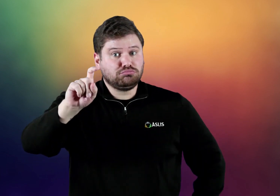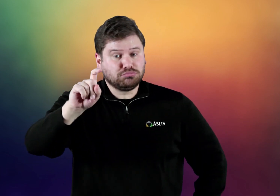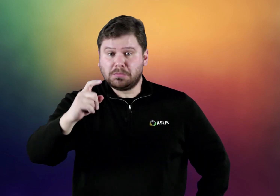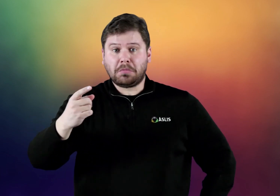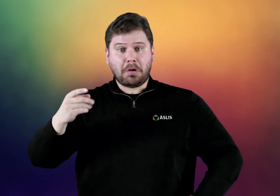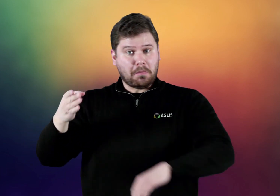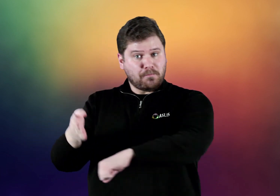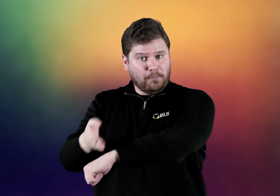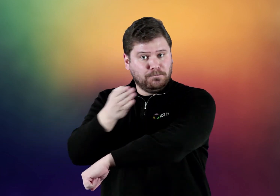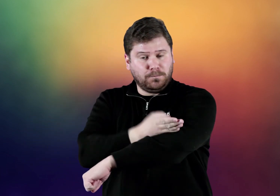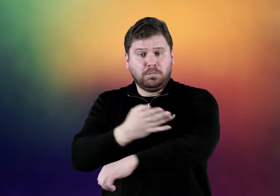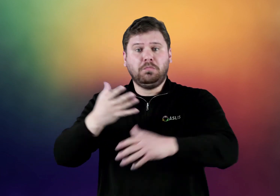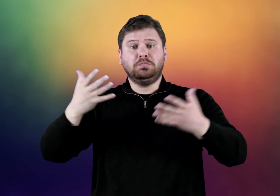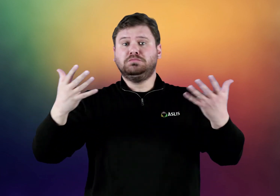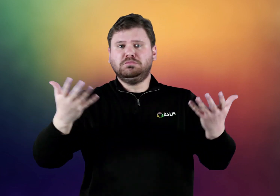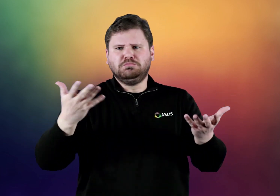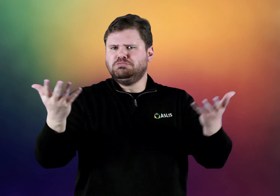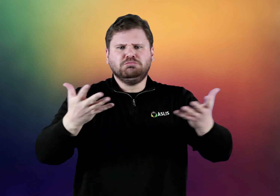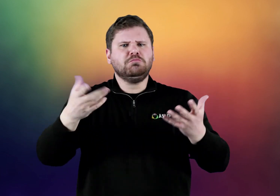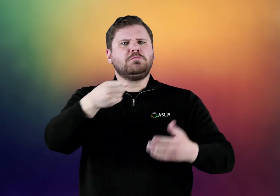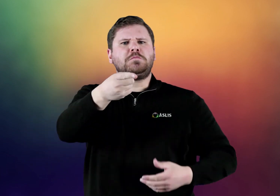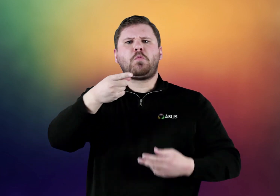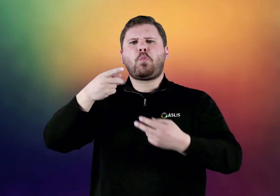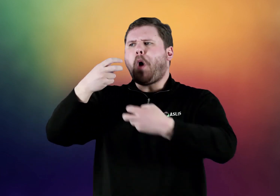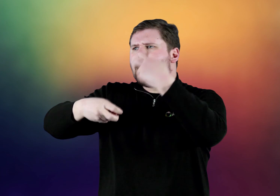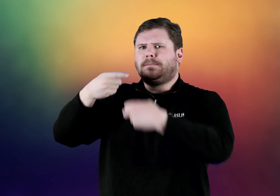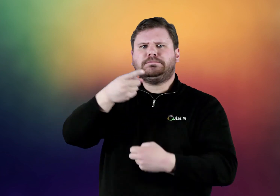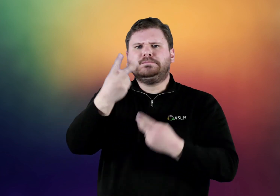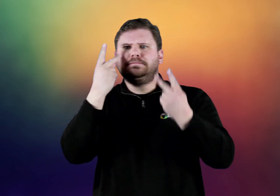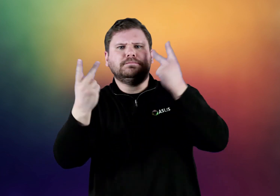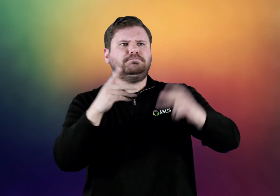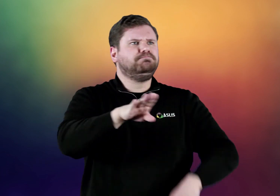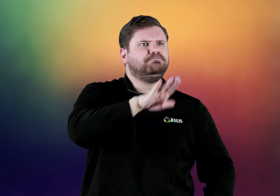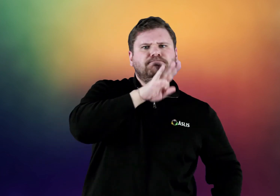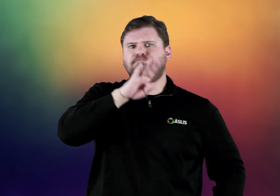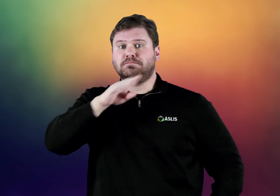Are there improvements to be made? Are there some common problems that you experience?